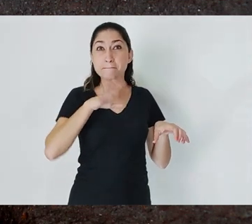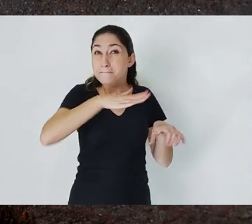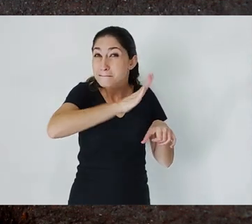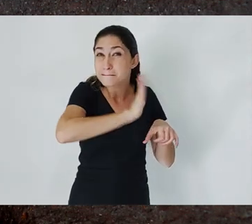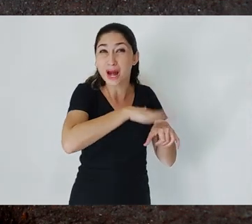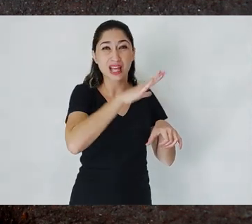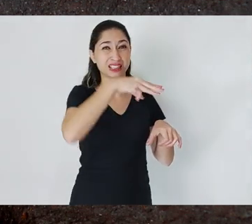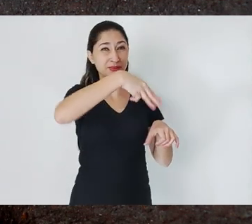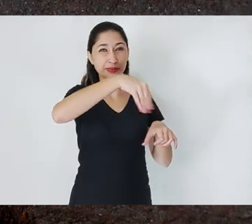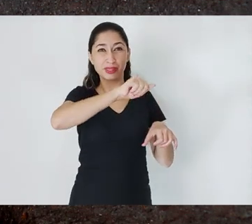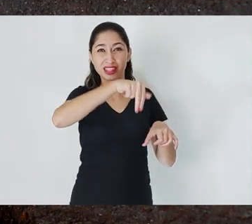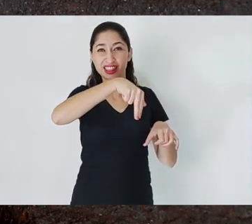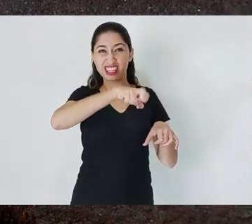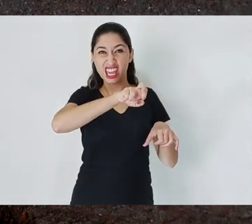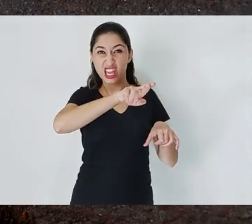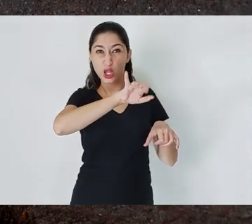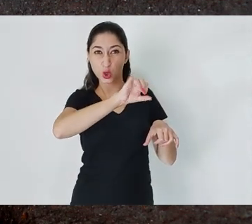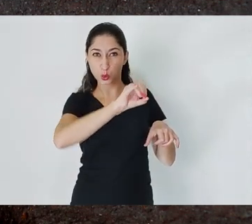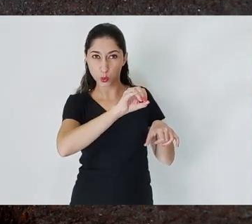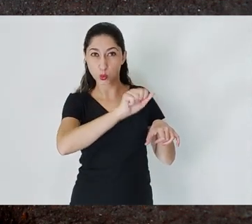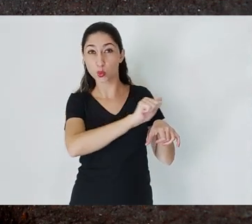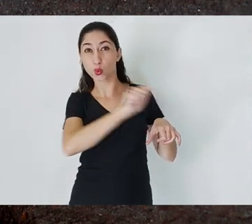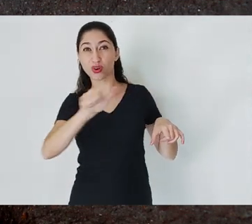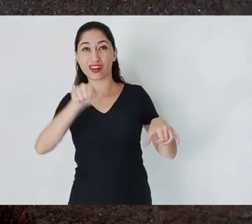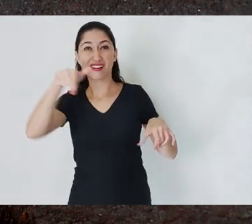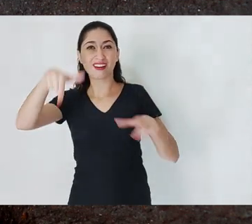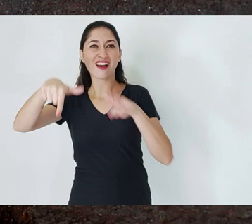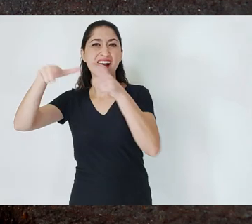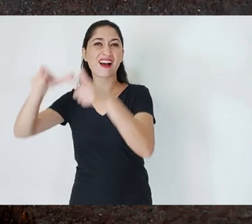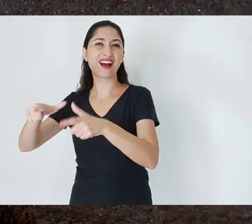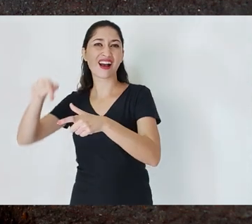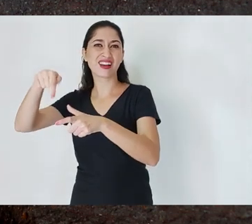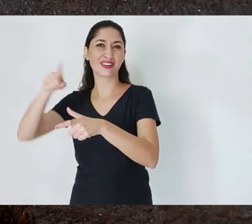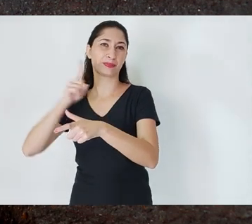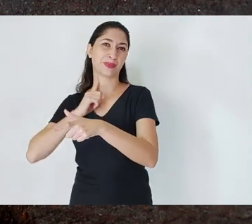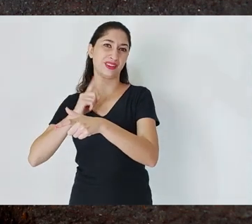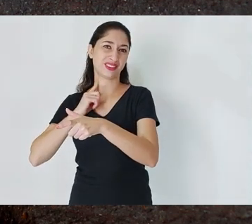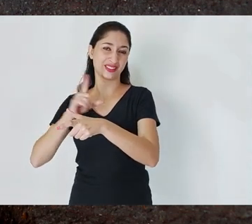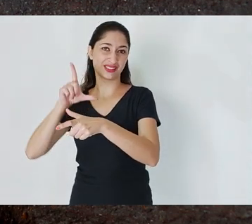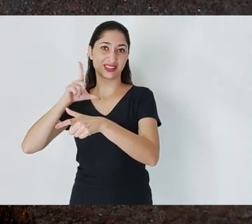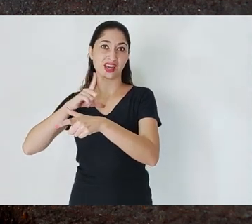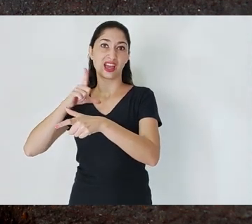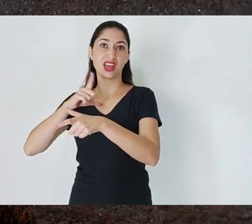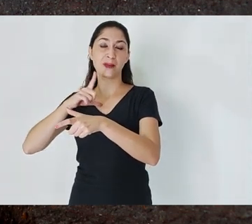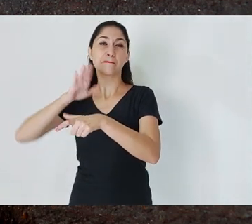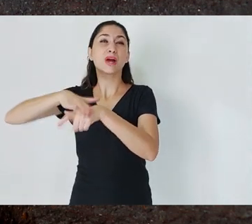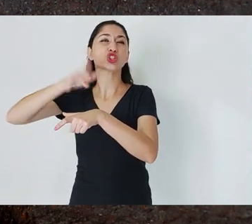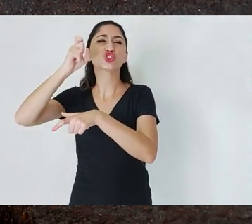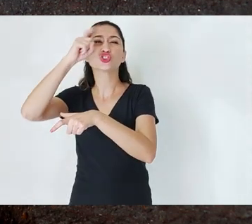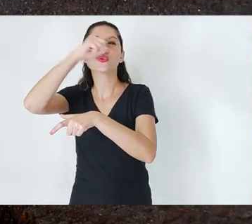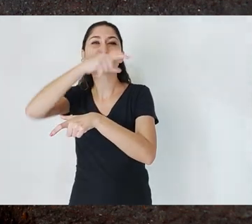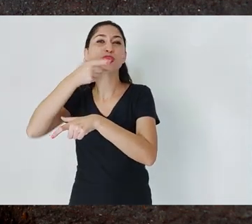So, here you spend more, you get an ore with less iron content than the ore from there.